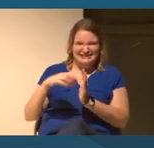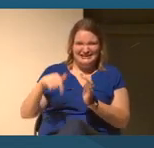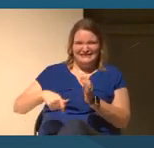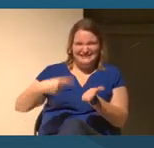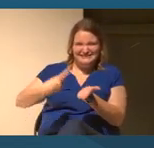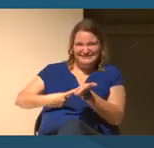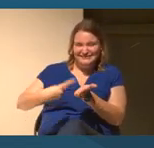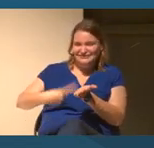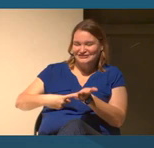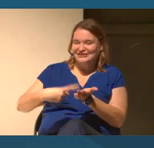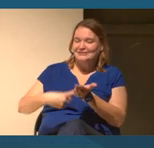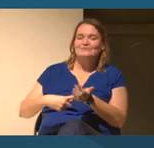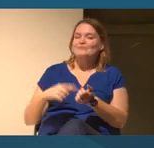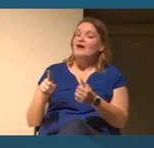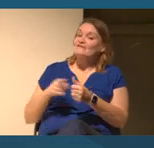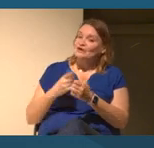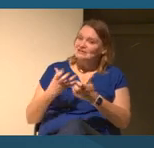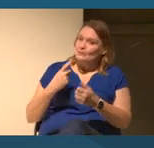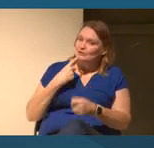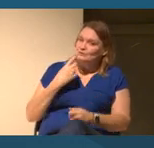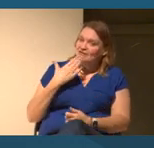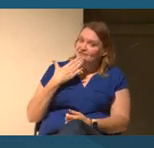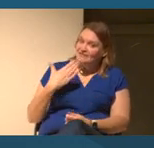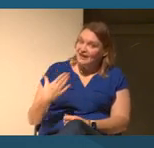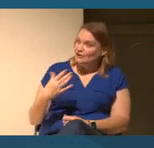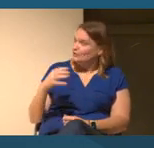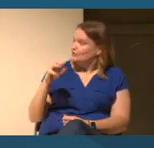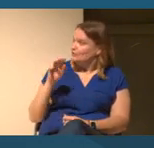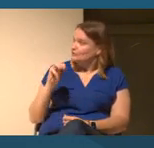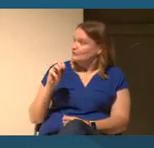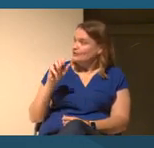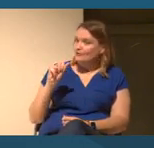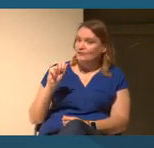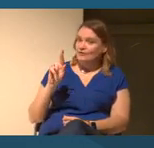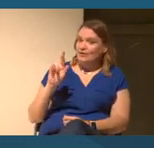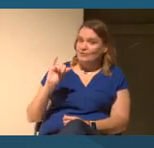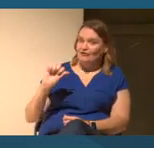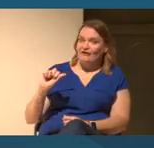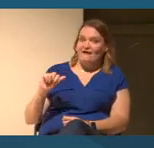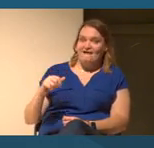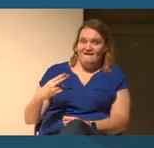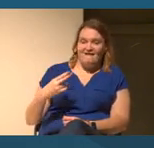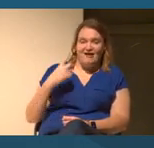I first wanna just say thank you to Maria for joining us as the moderator for this first part.